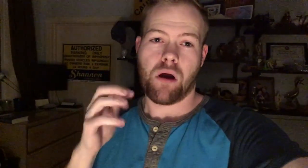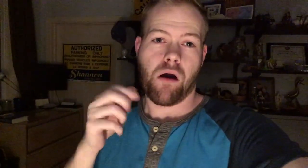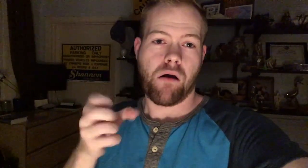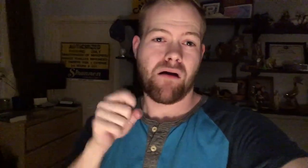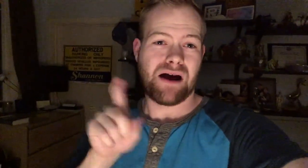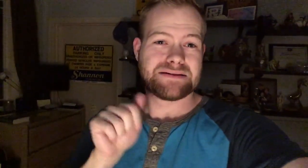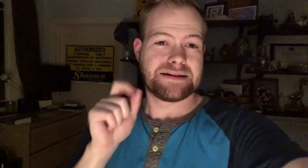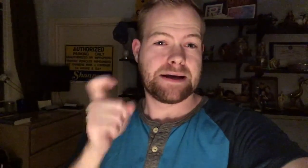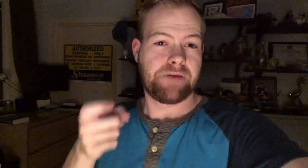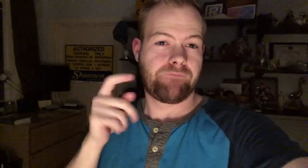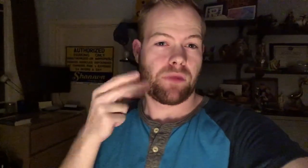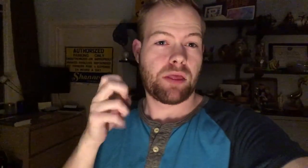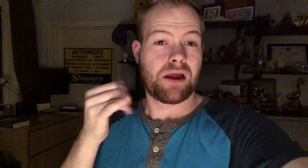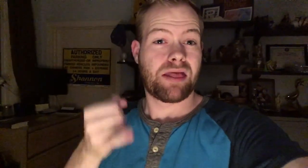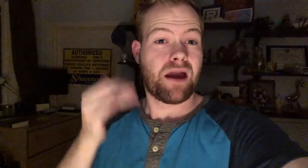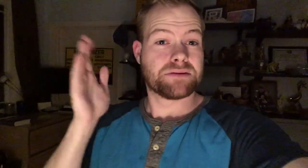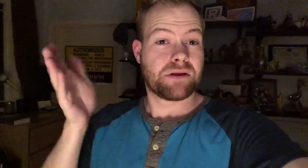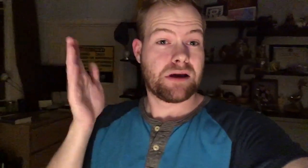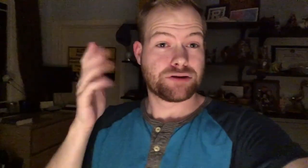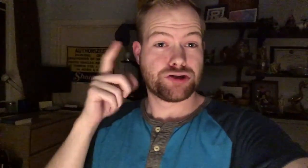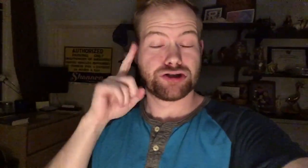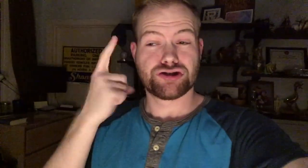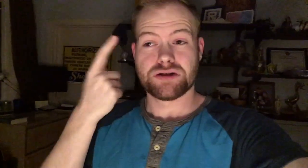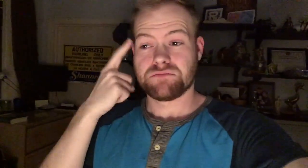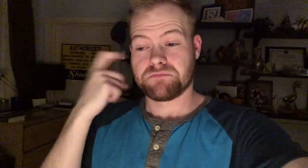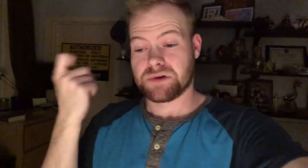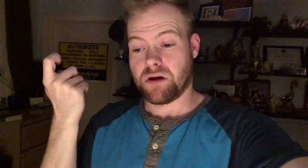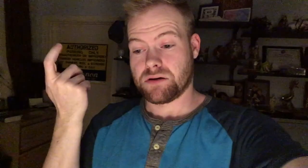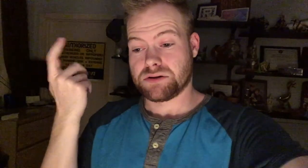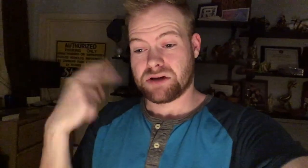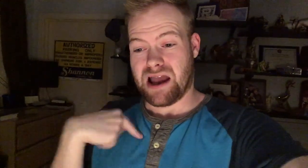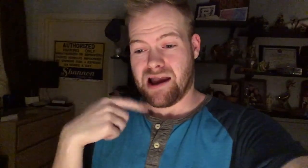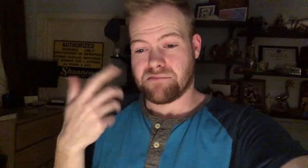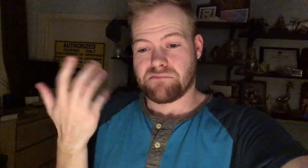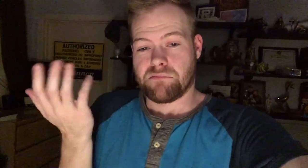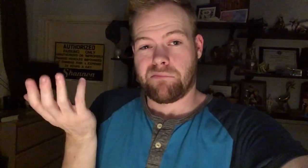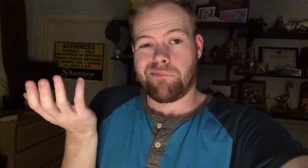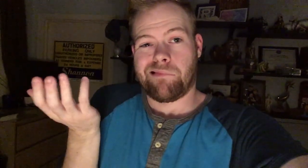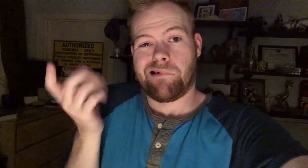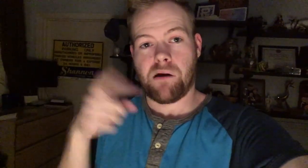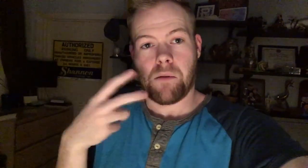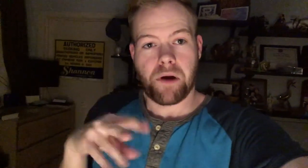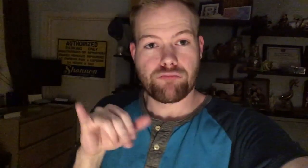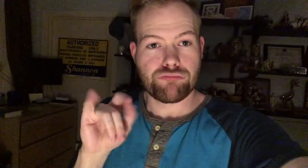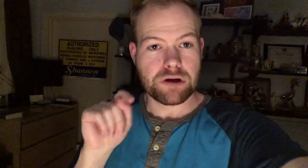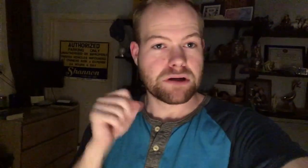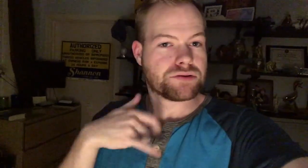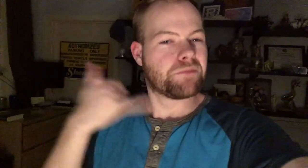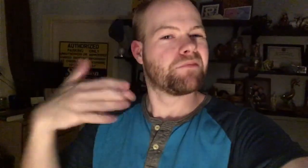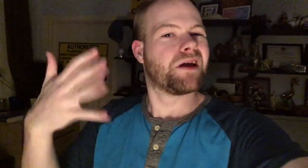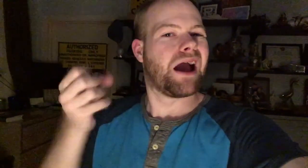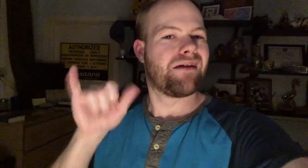got as a gift, The Last Lecture, just because I'm ehh about reading it, so I'm going to get that